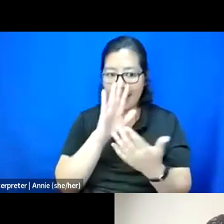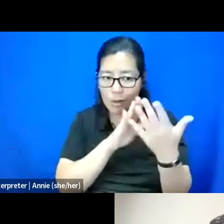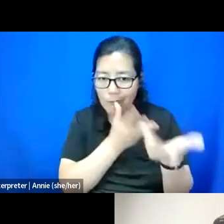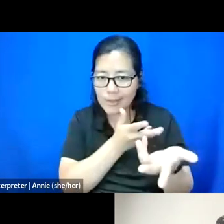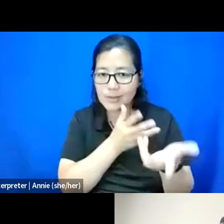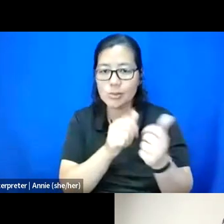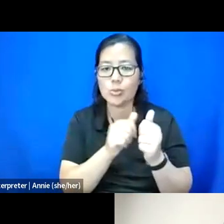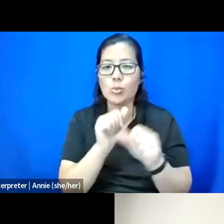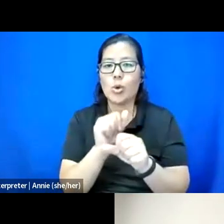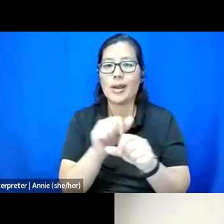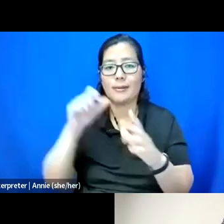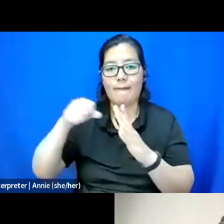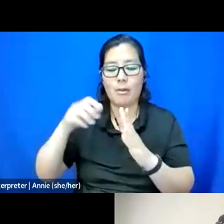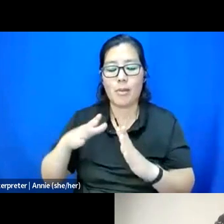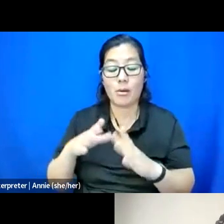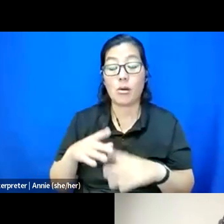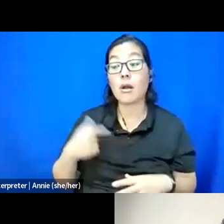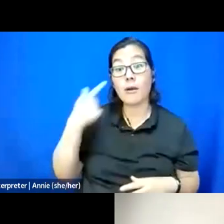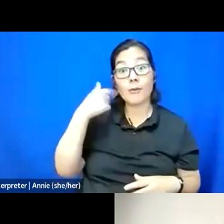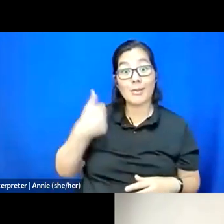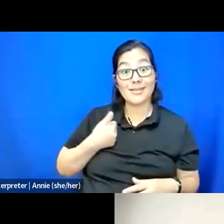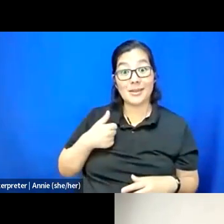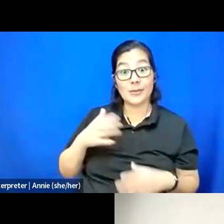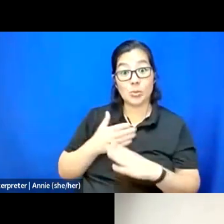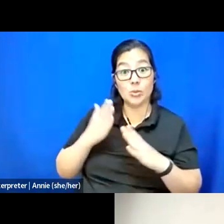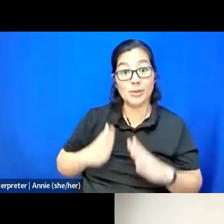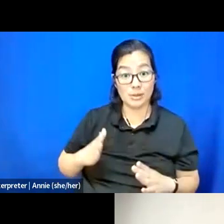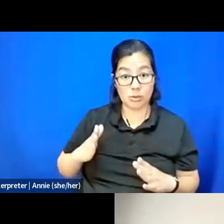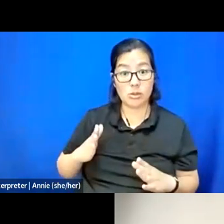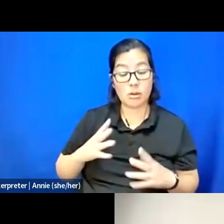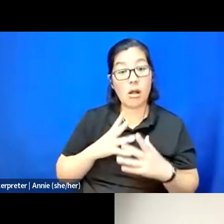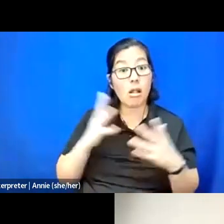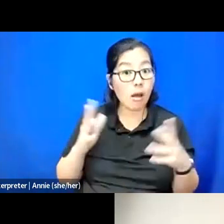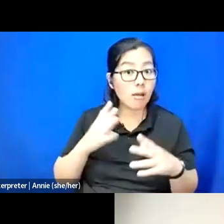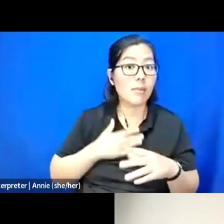Like, for me, as a musician, a lot of my, like, work lately, especially working with, like,